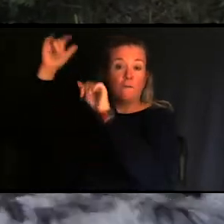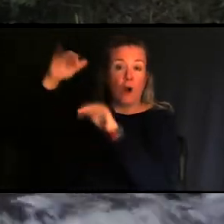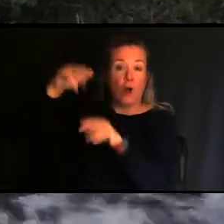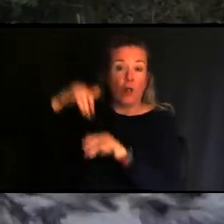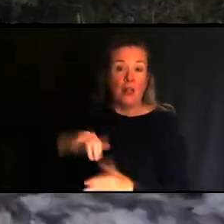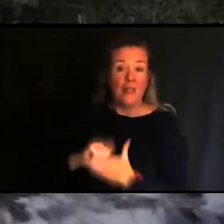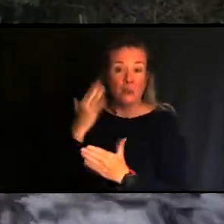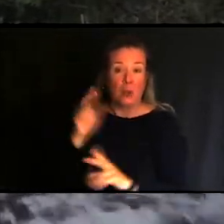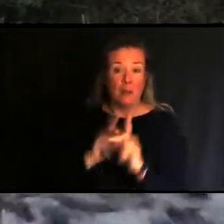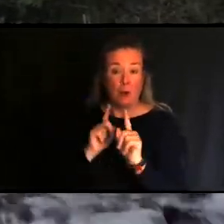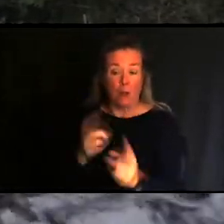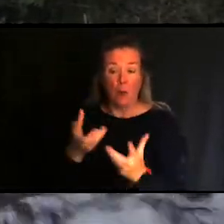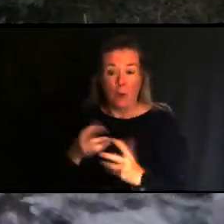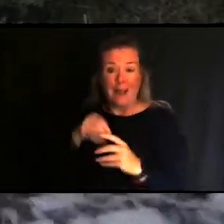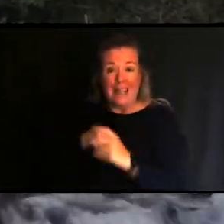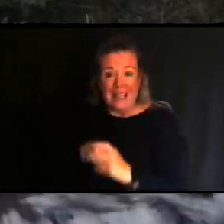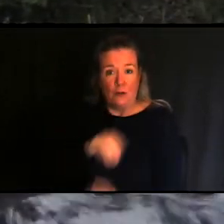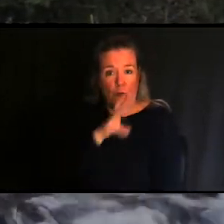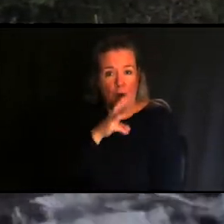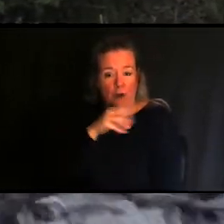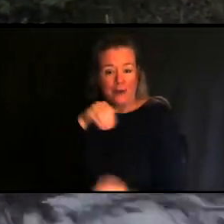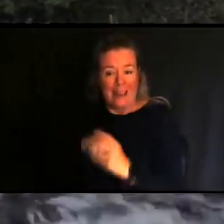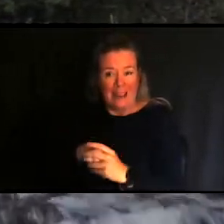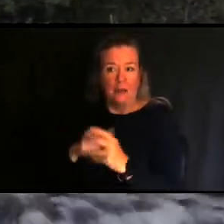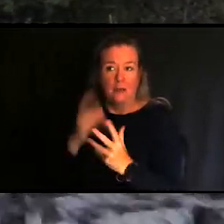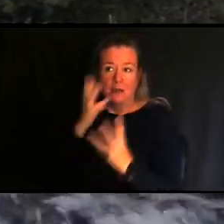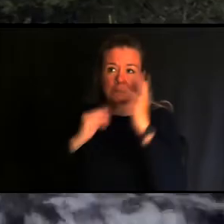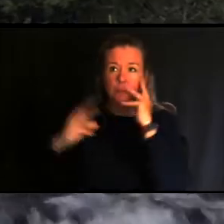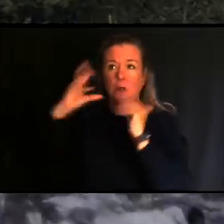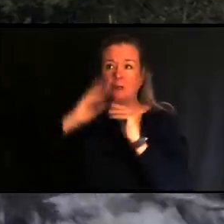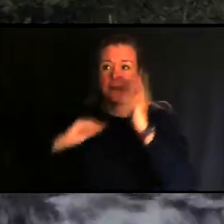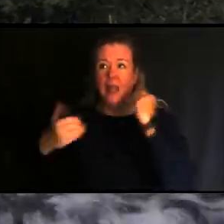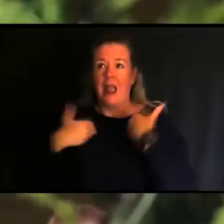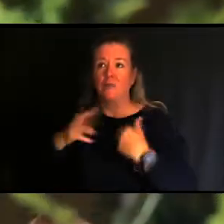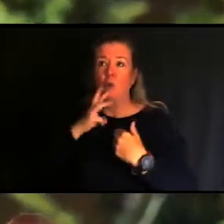They want to get in the water, in the waterfalls, have the water flow over them, be able to